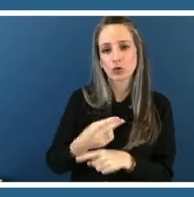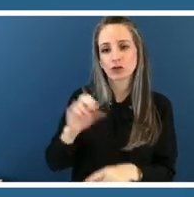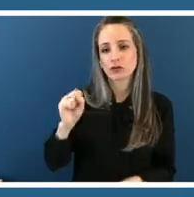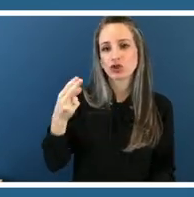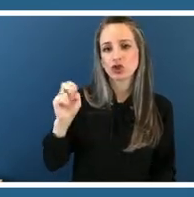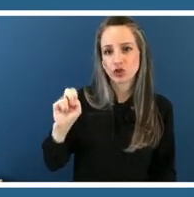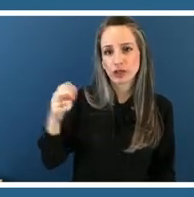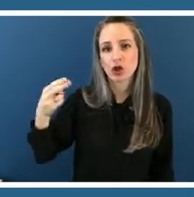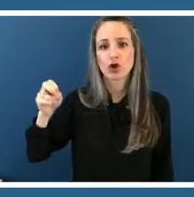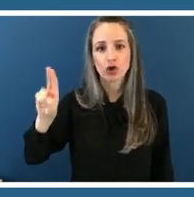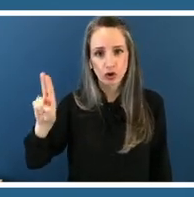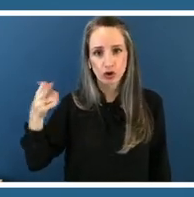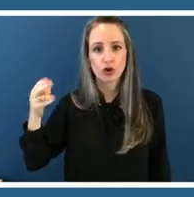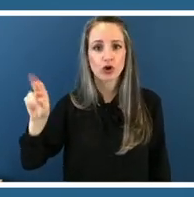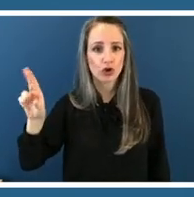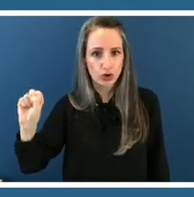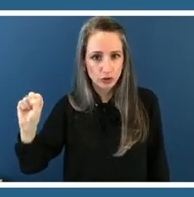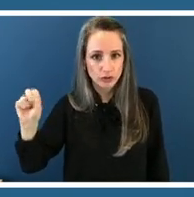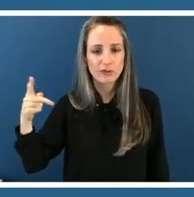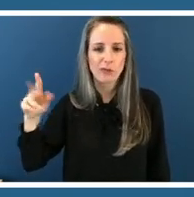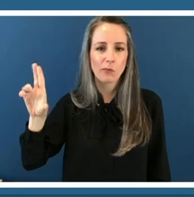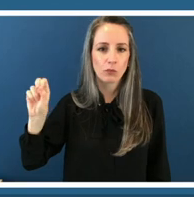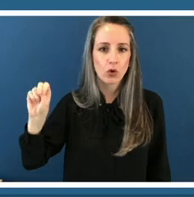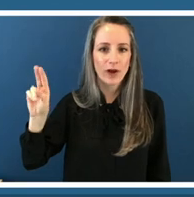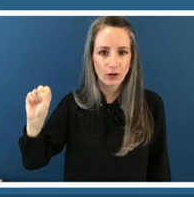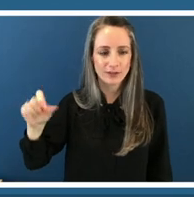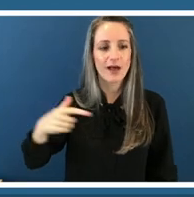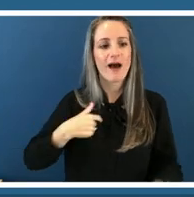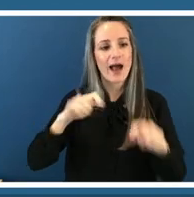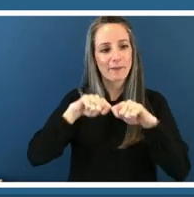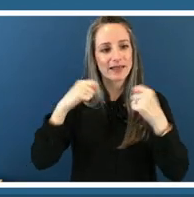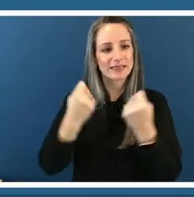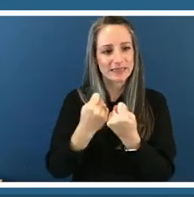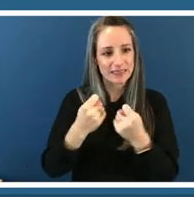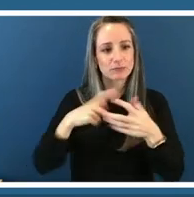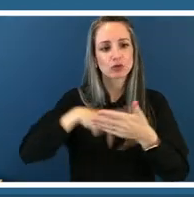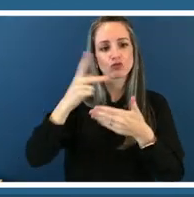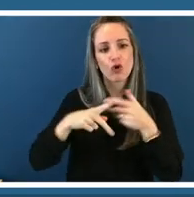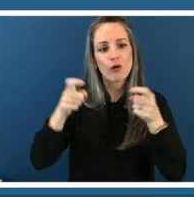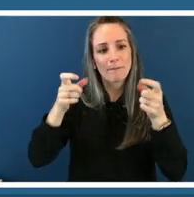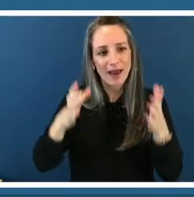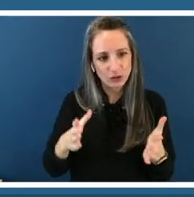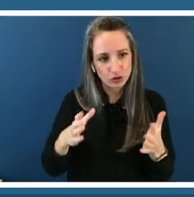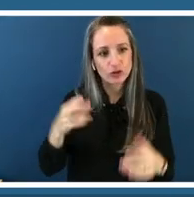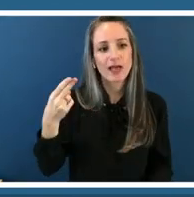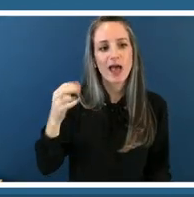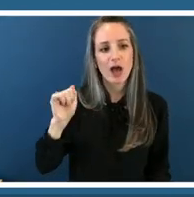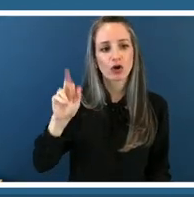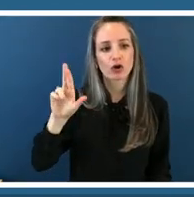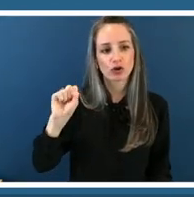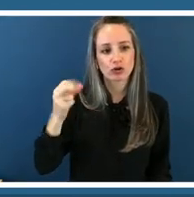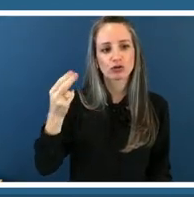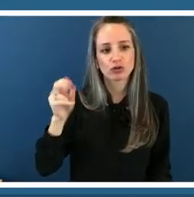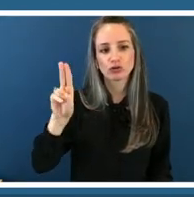and i am the team programs manager at the hershorn museum and sculpture garden